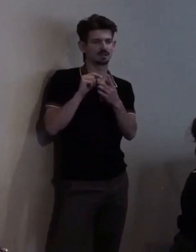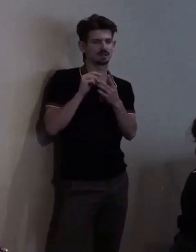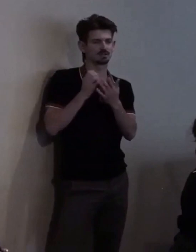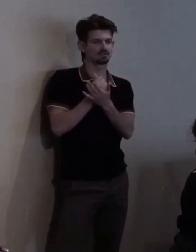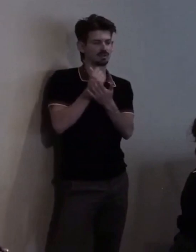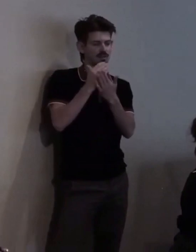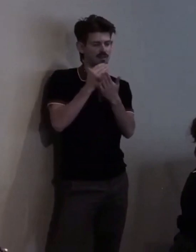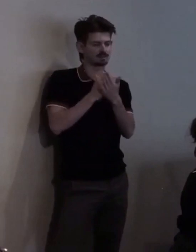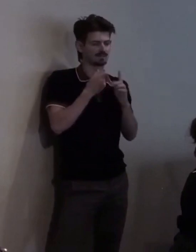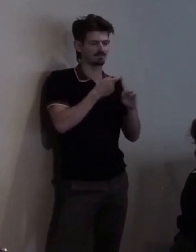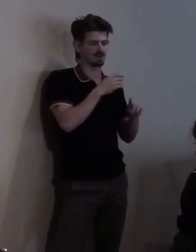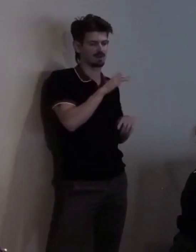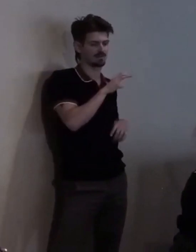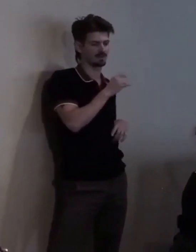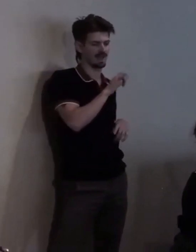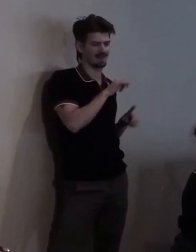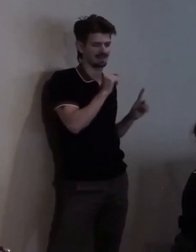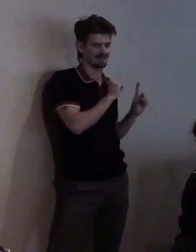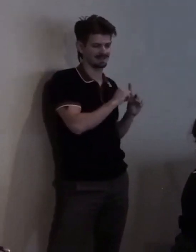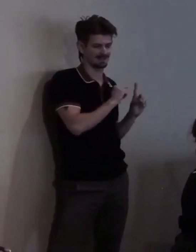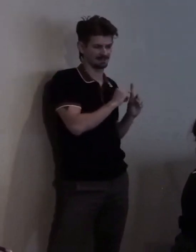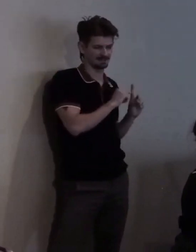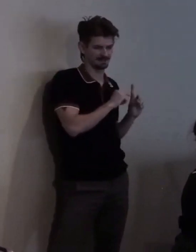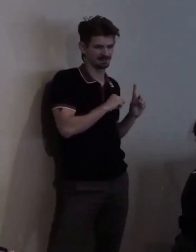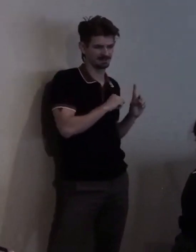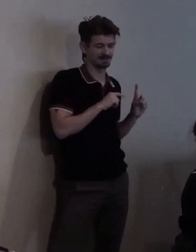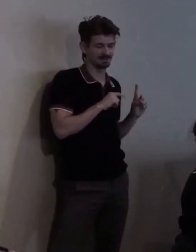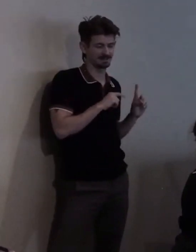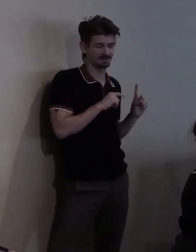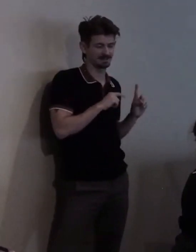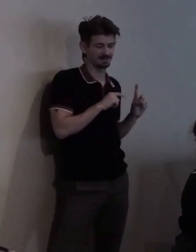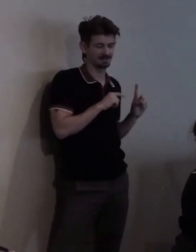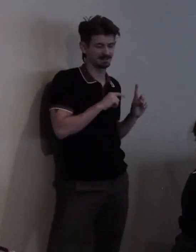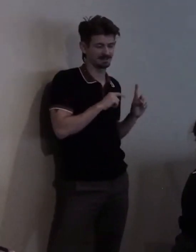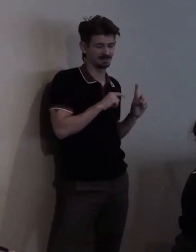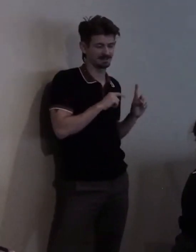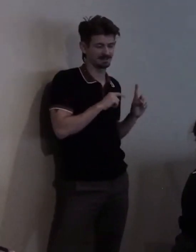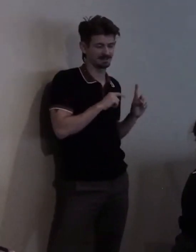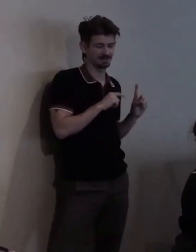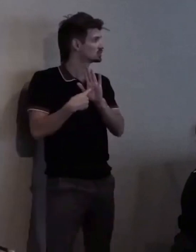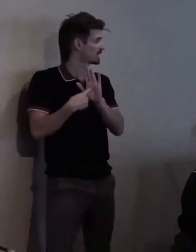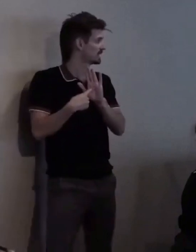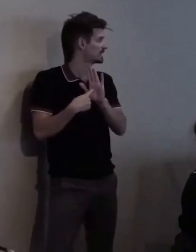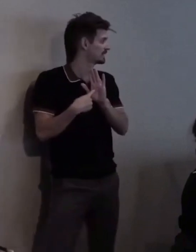And has always demonstrated conscious use of self